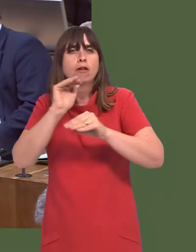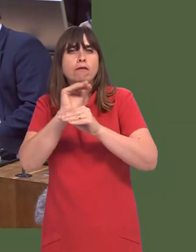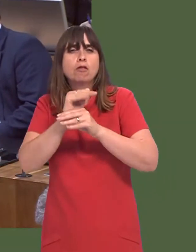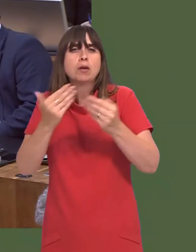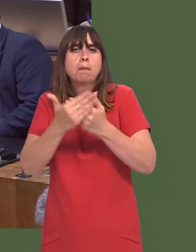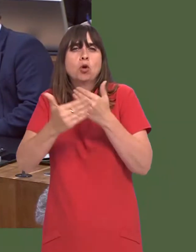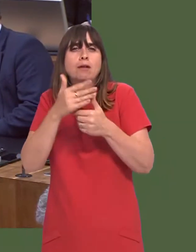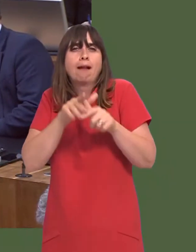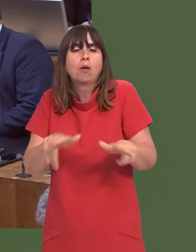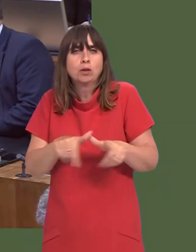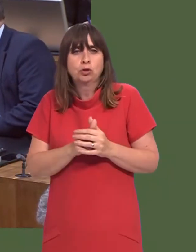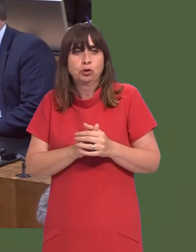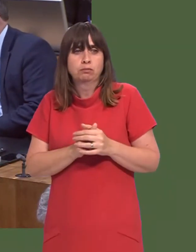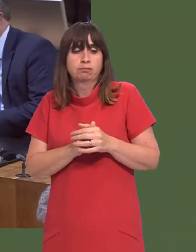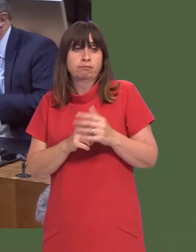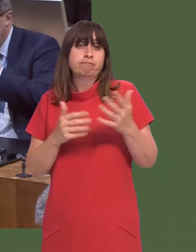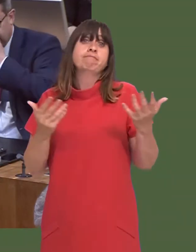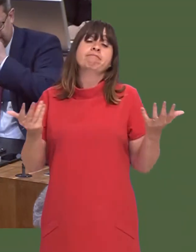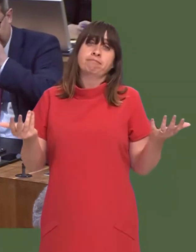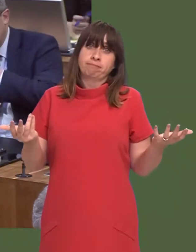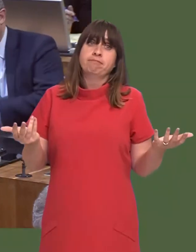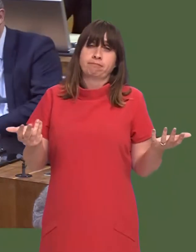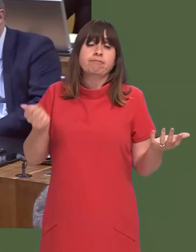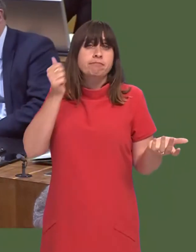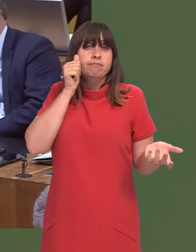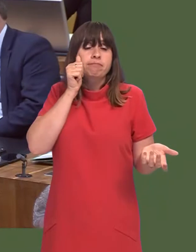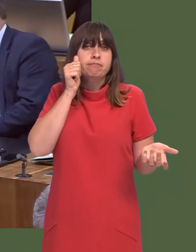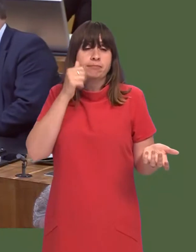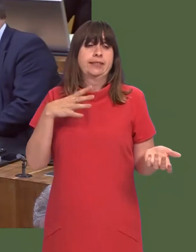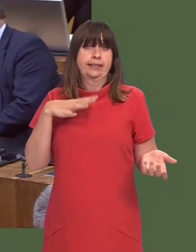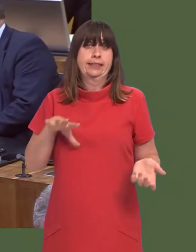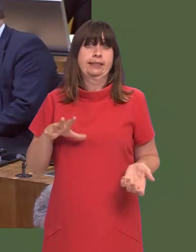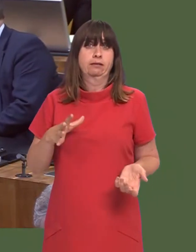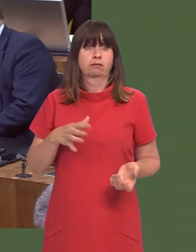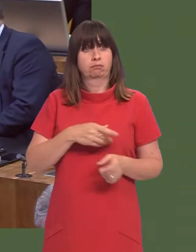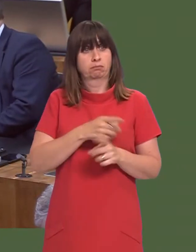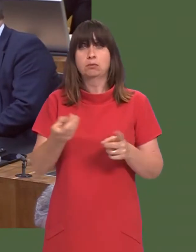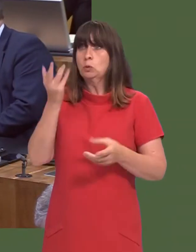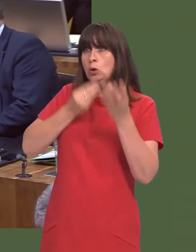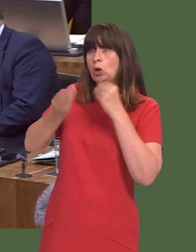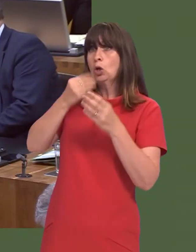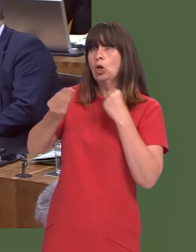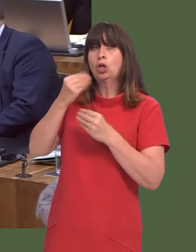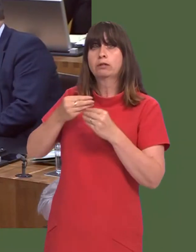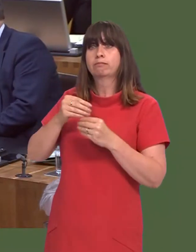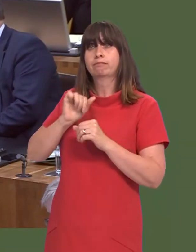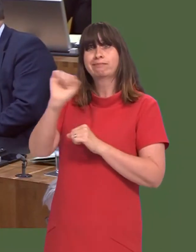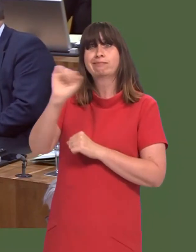So, the judgment of that will be after five years. There is no question that there will be a need for our students to develop foreign language